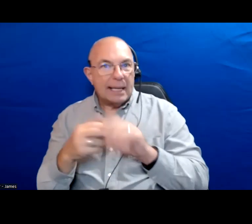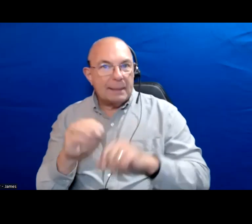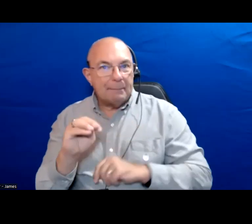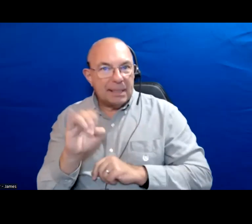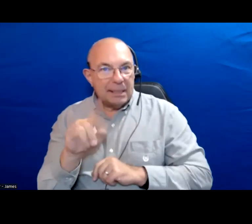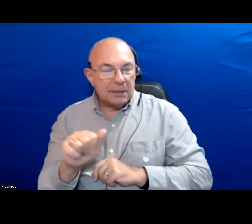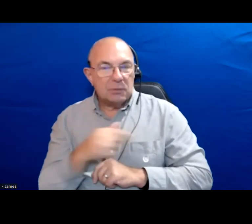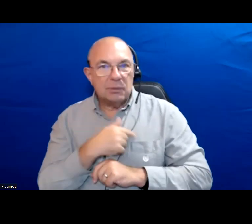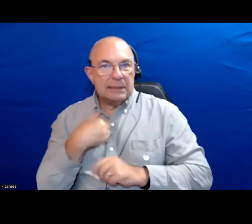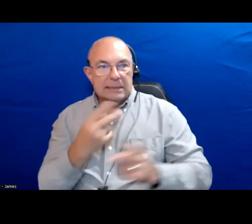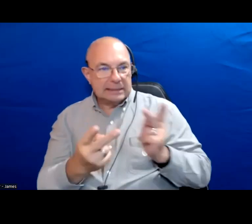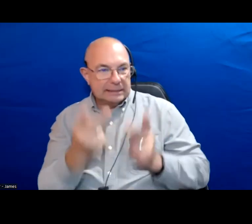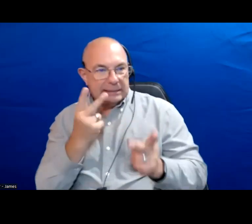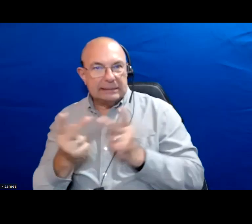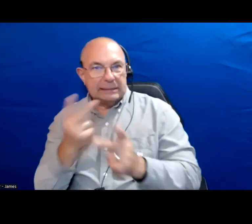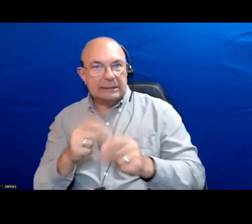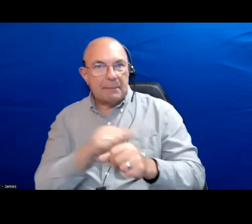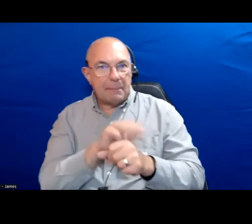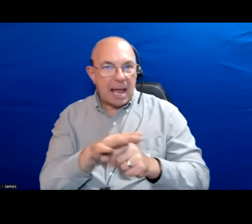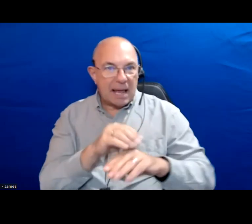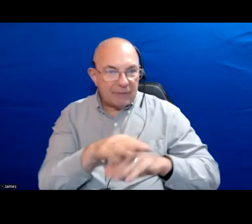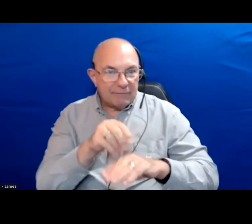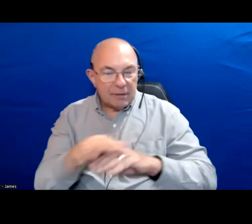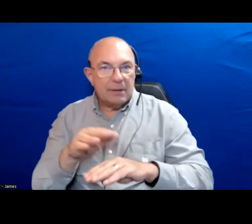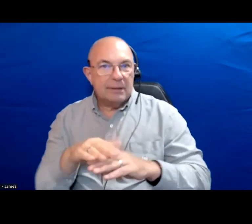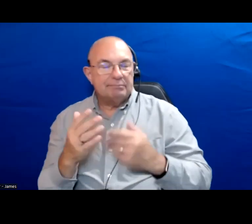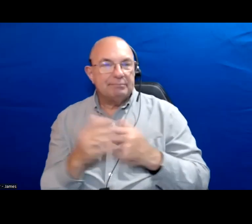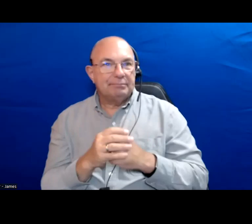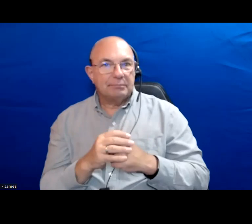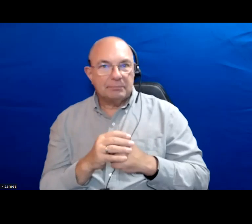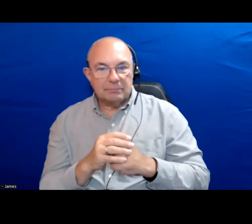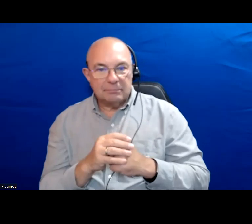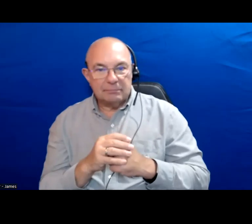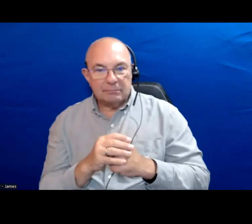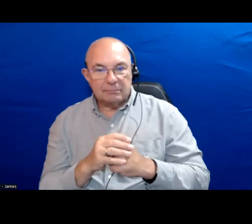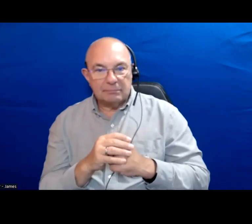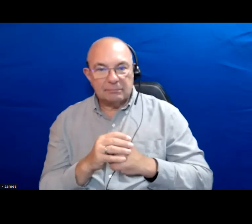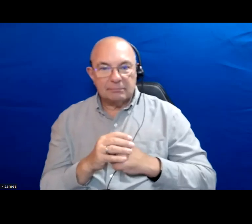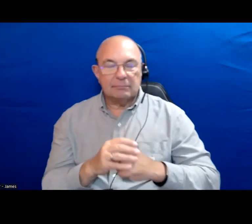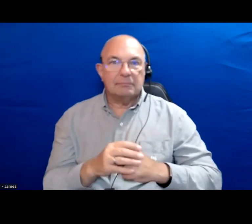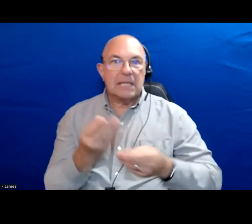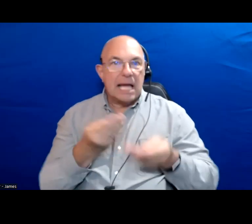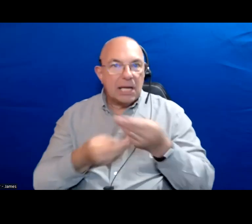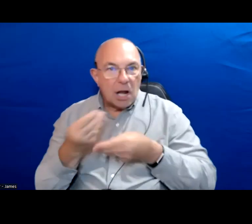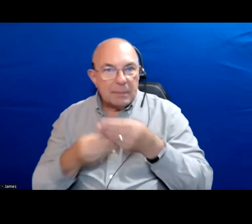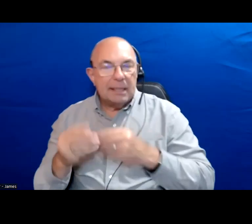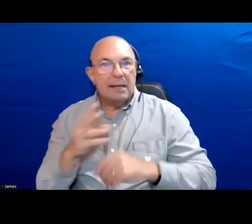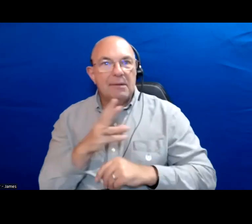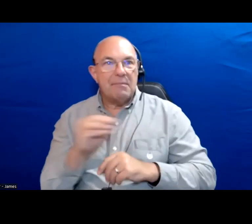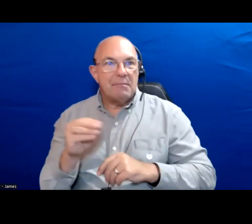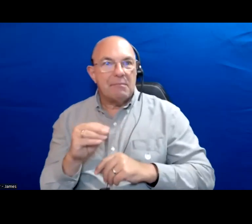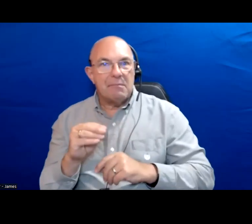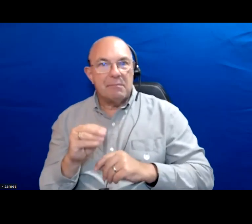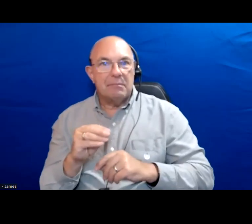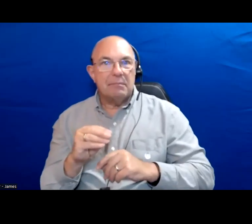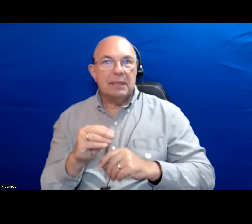We are seeing these continued pandemic affects both in terms of the economies and sort of